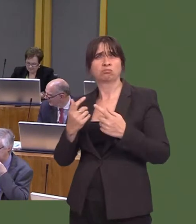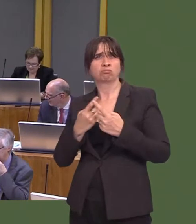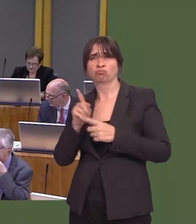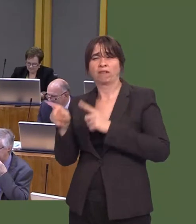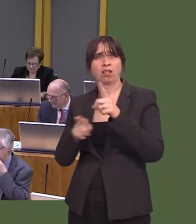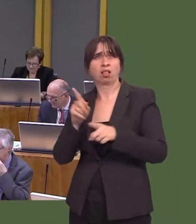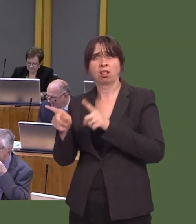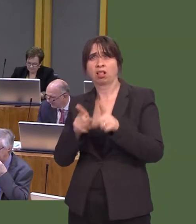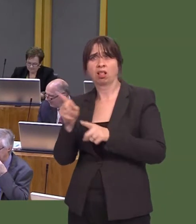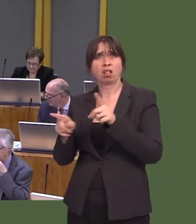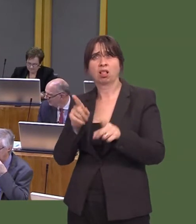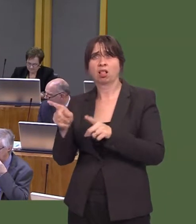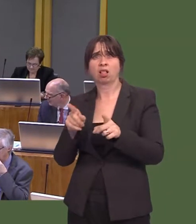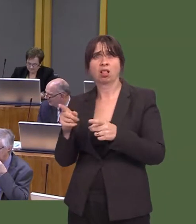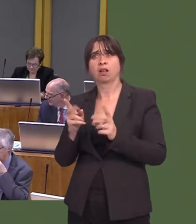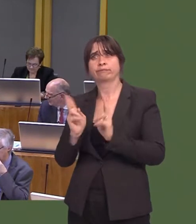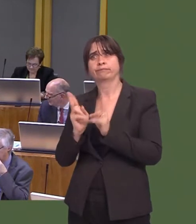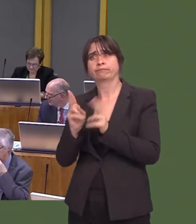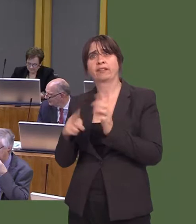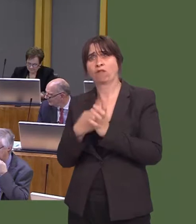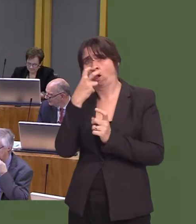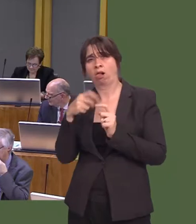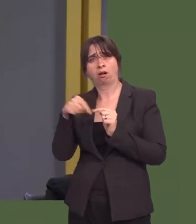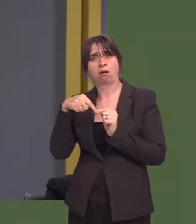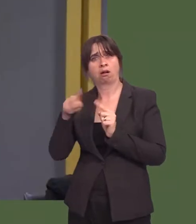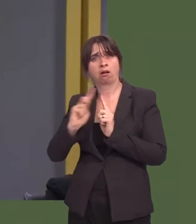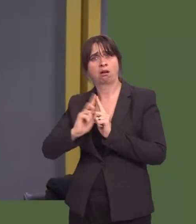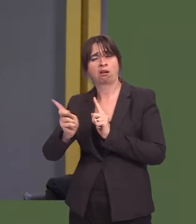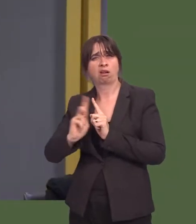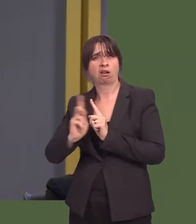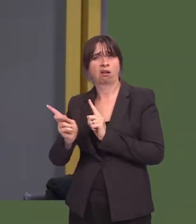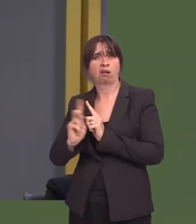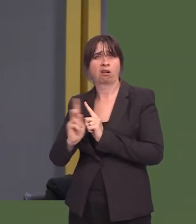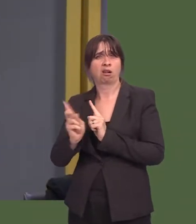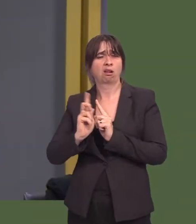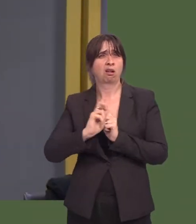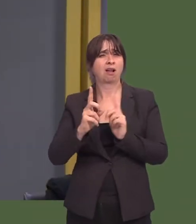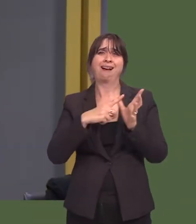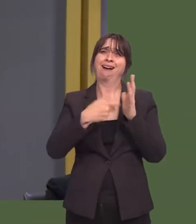on everyday journeys is one of the key ways of making the active travel Act achieve its potential.